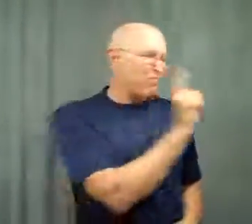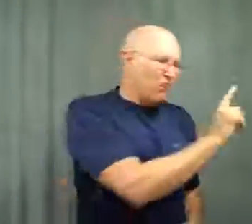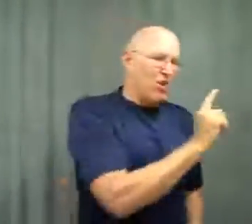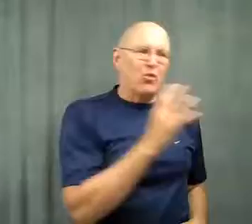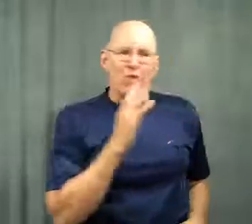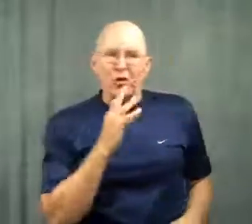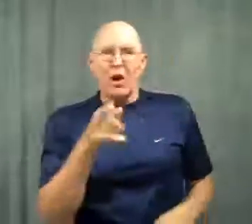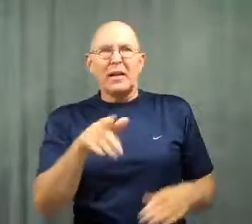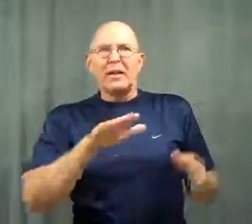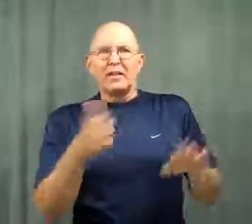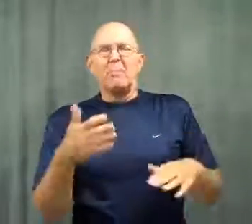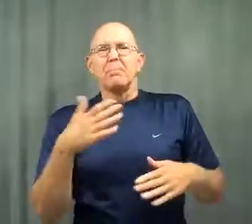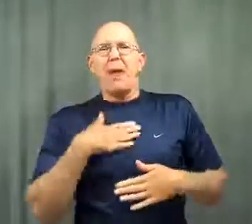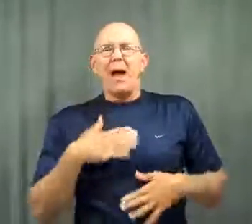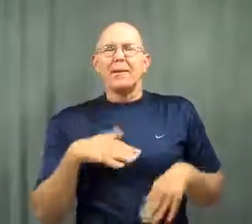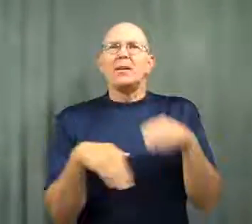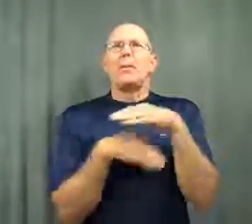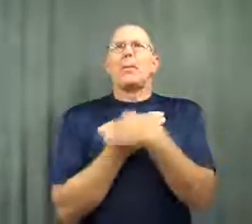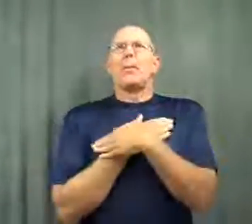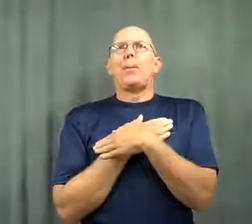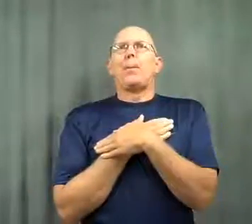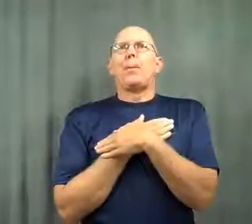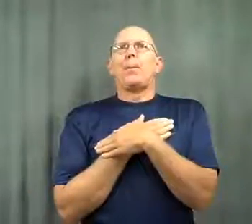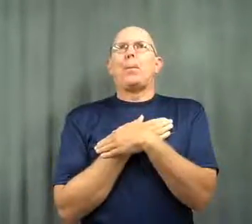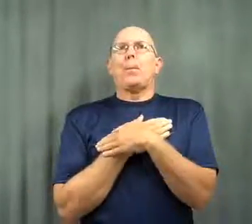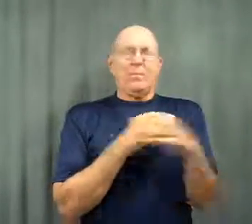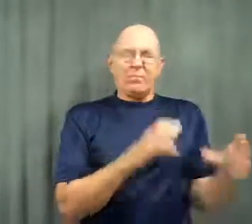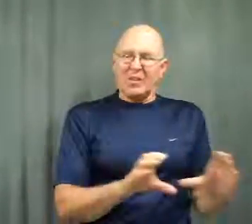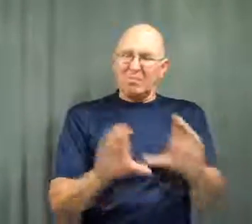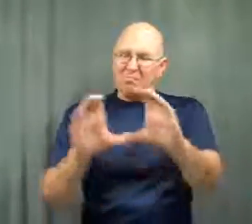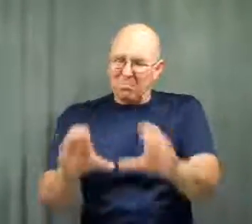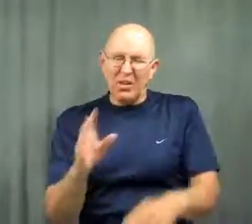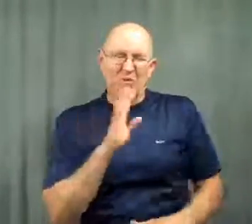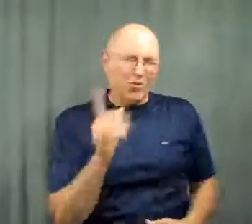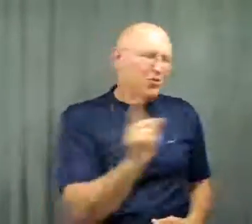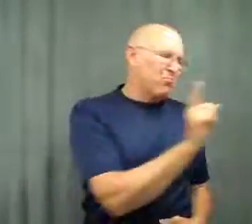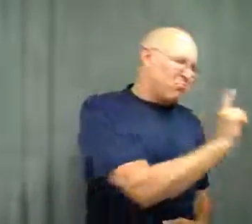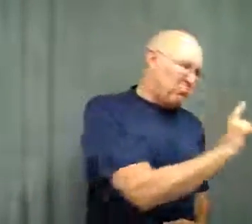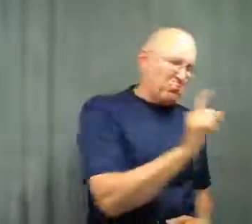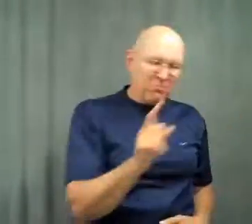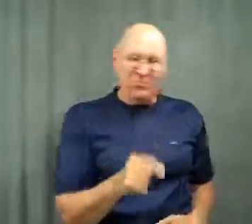then come back and talk to him some more, back and forth with this dead body.